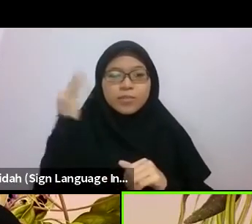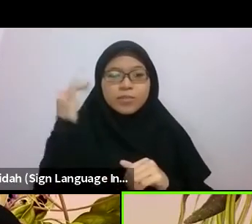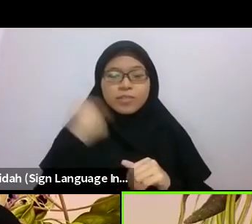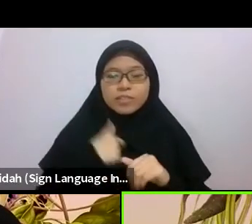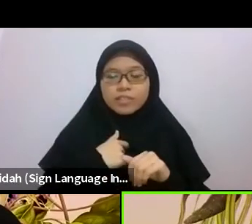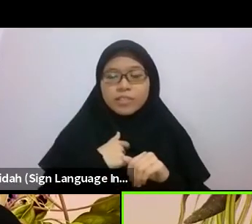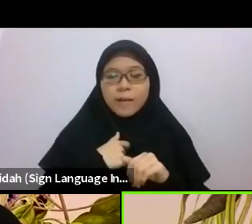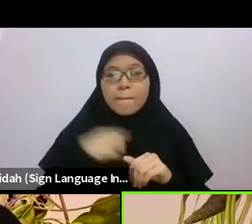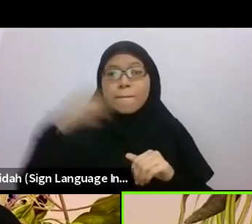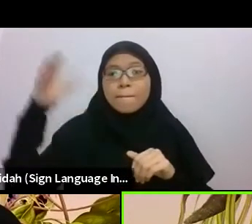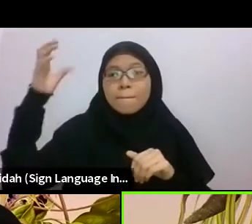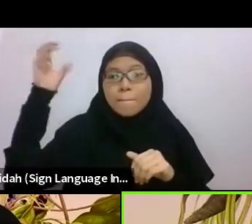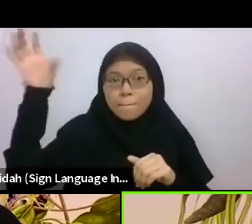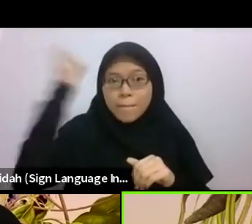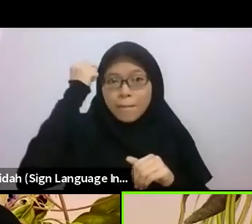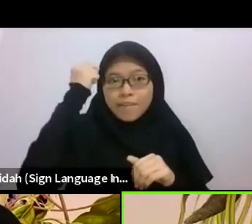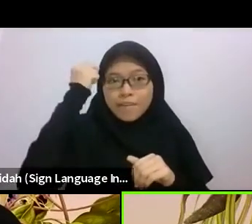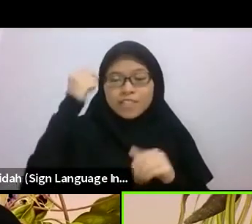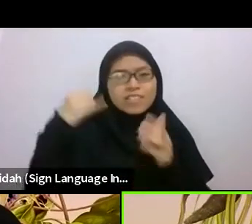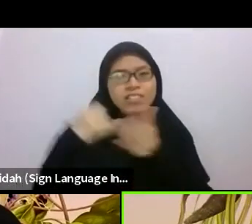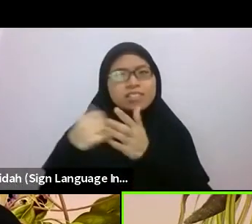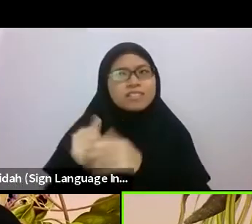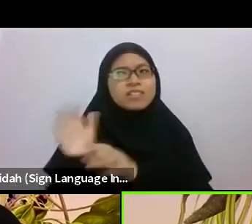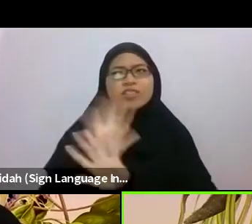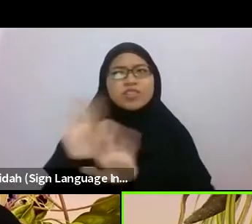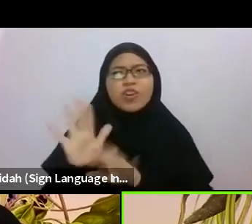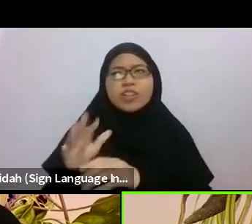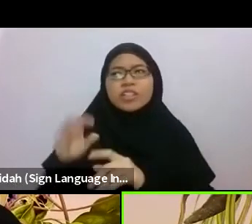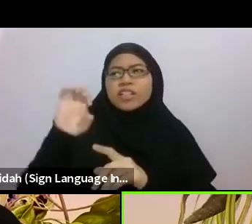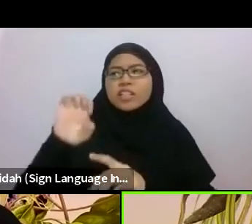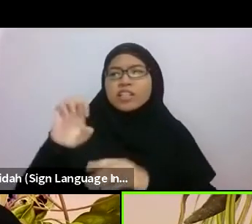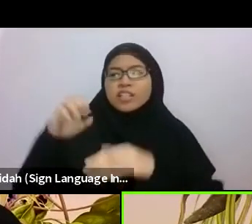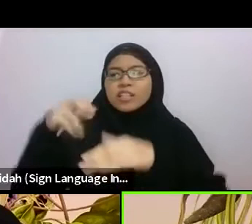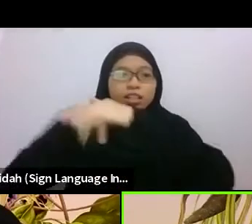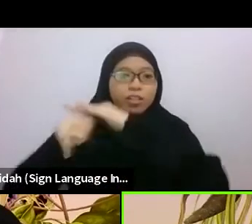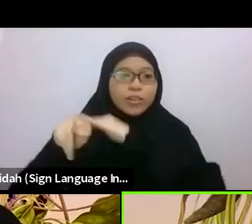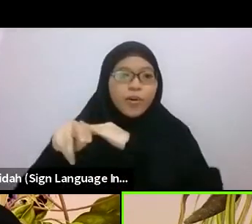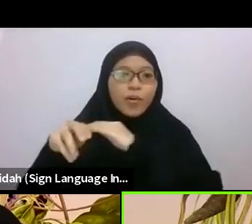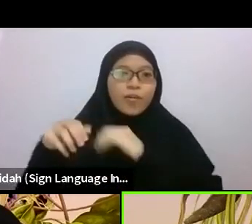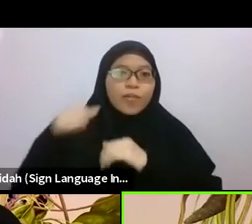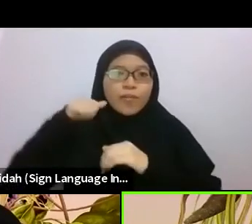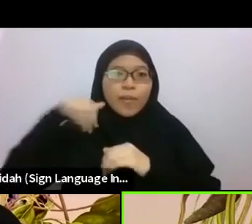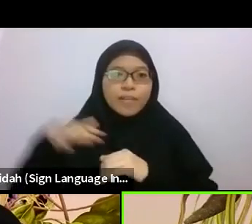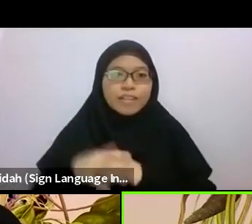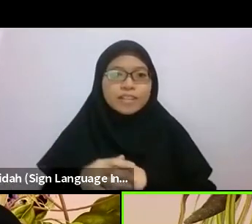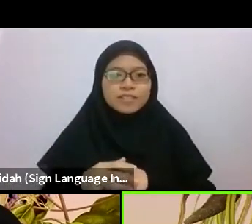But what is being remembered in terms of the memory and how memory is presented,